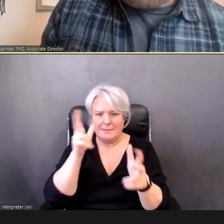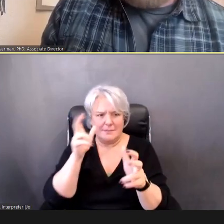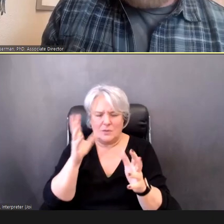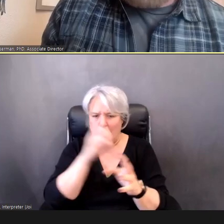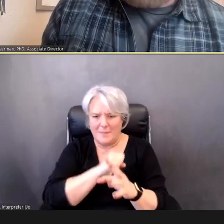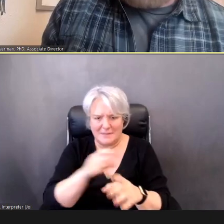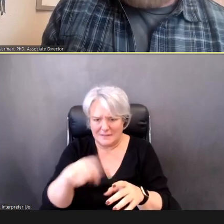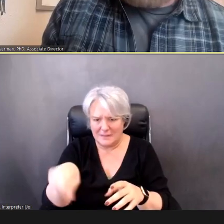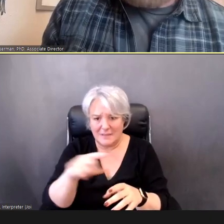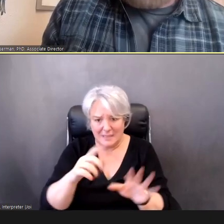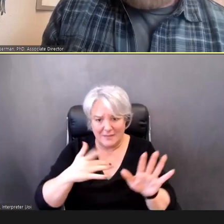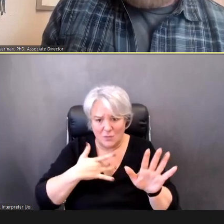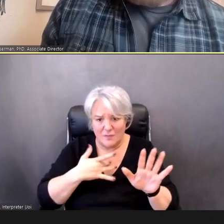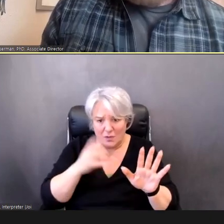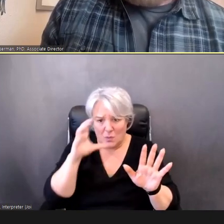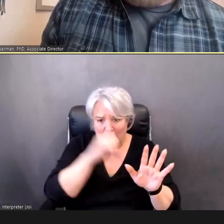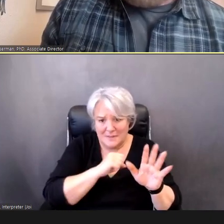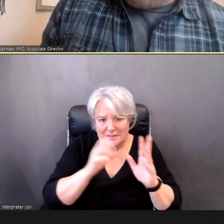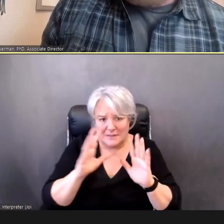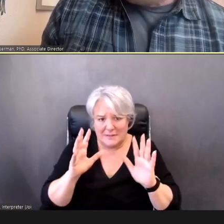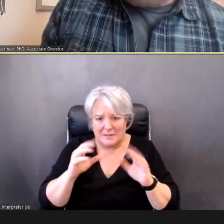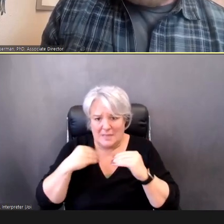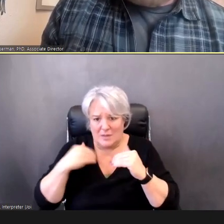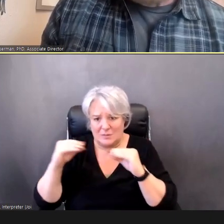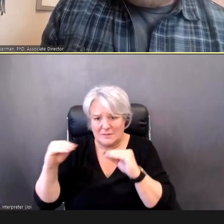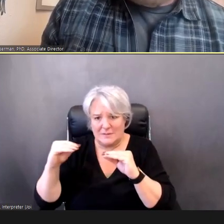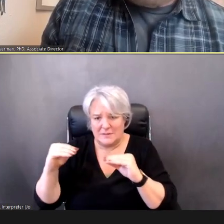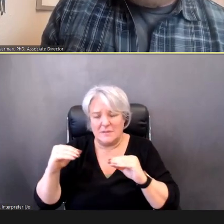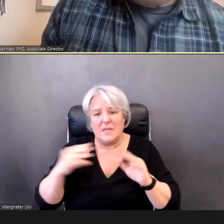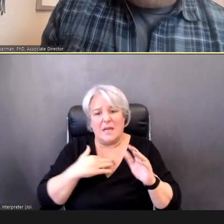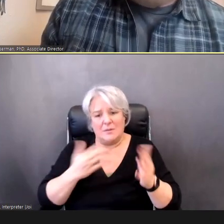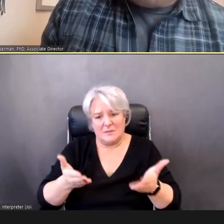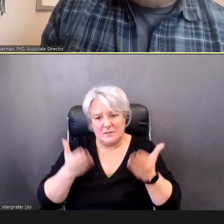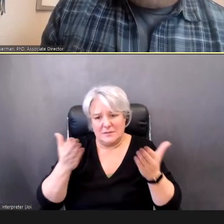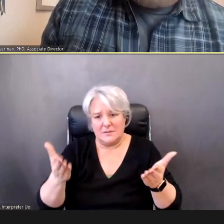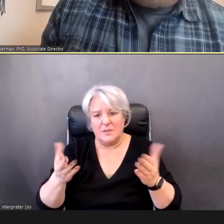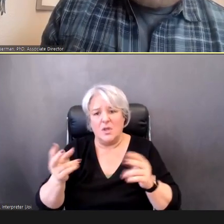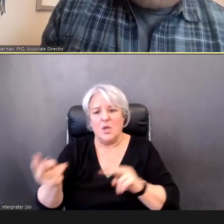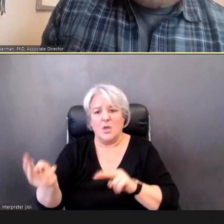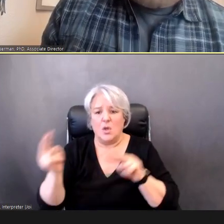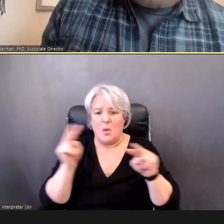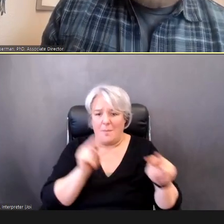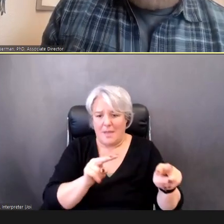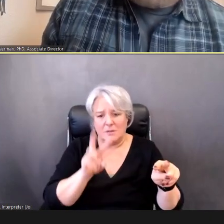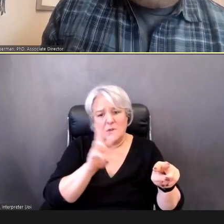I would really suggest that you go back to our Web site, to the